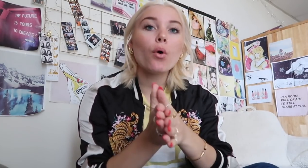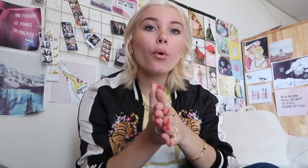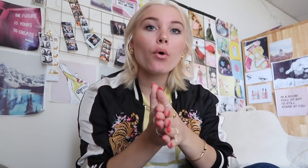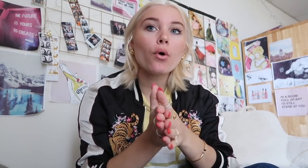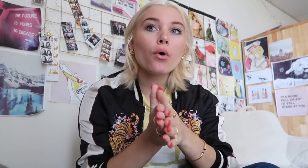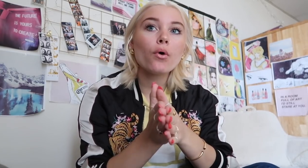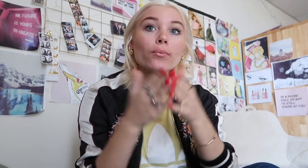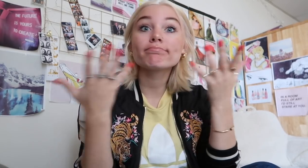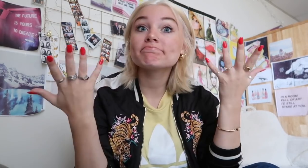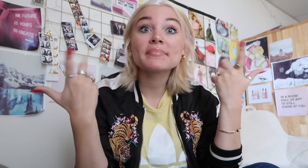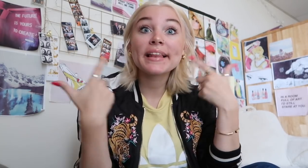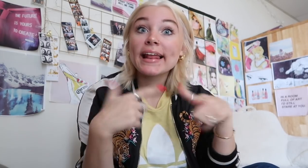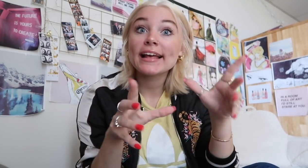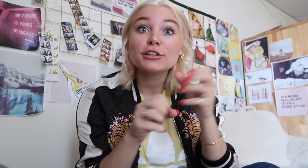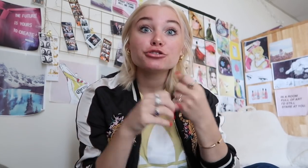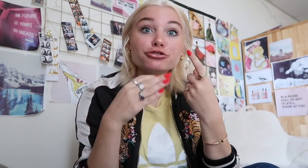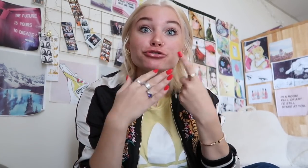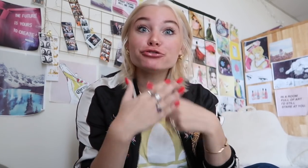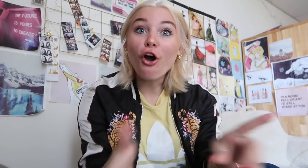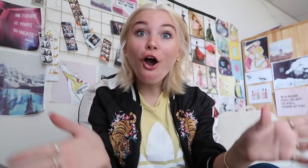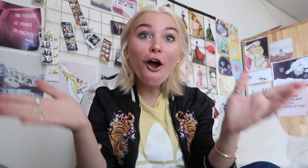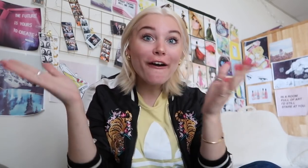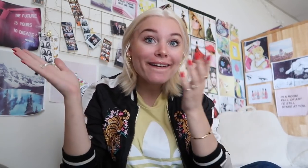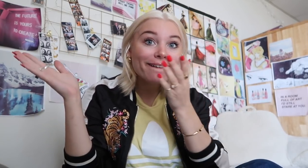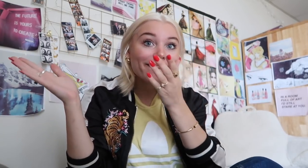so yeah uhm lets get started with!